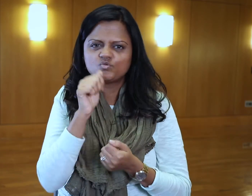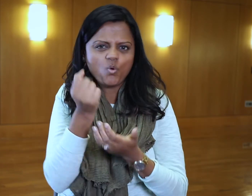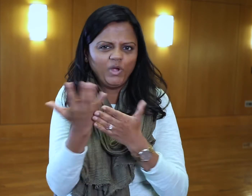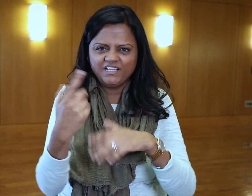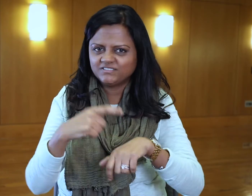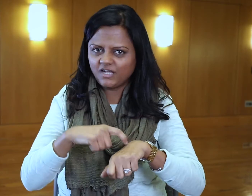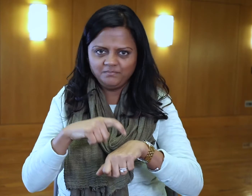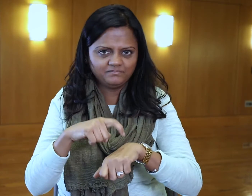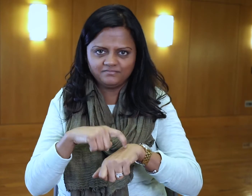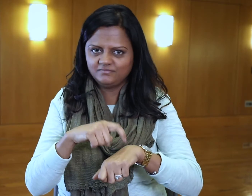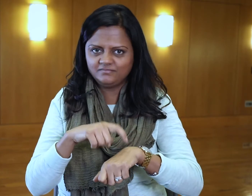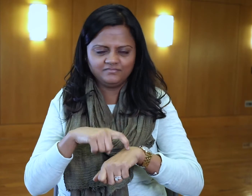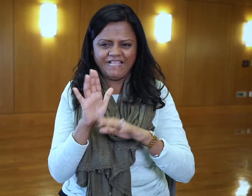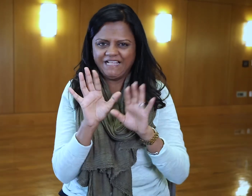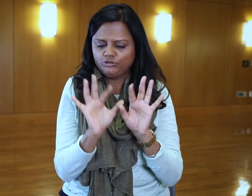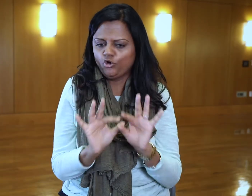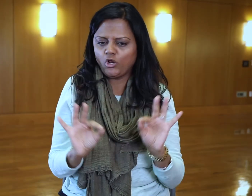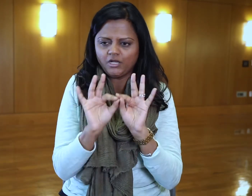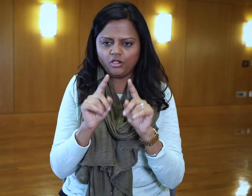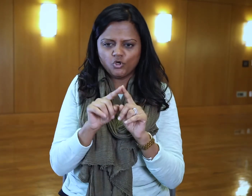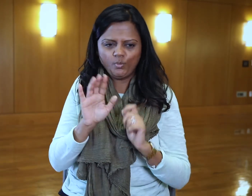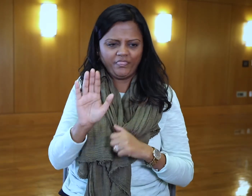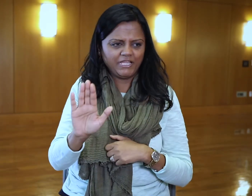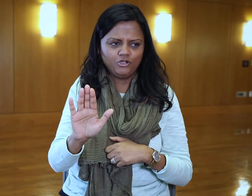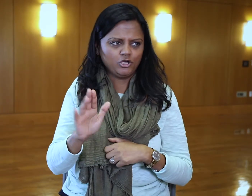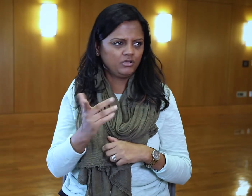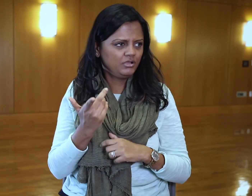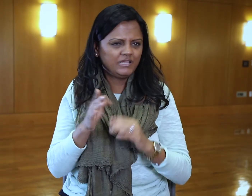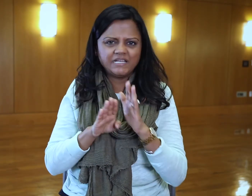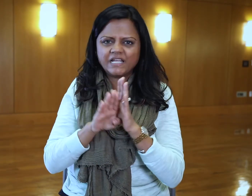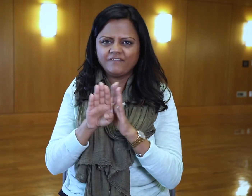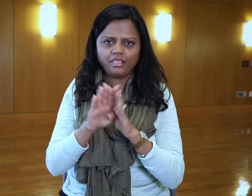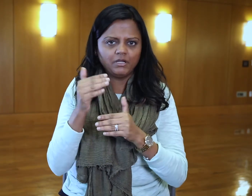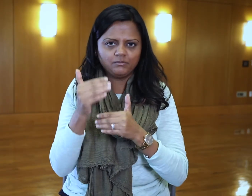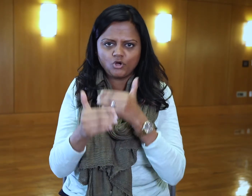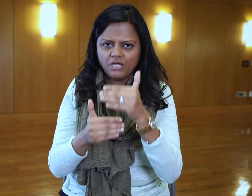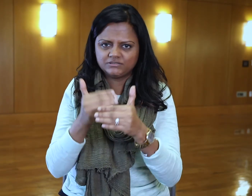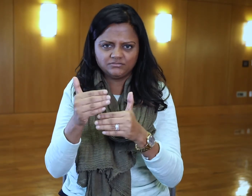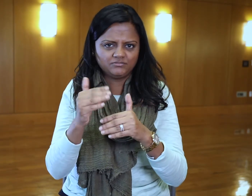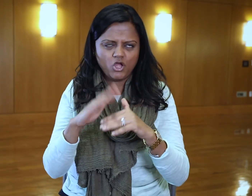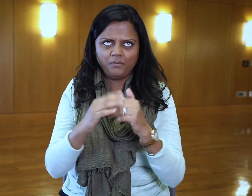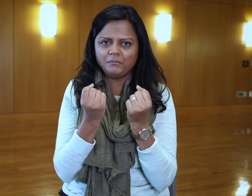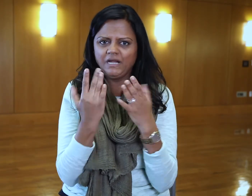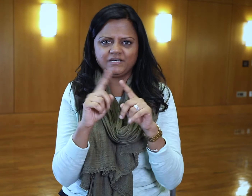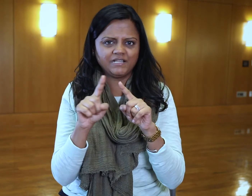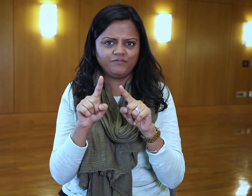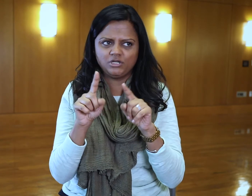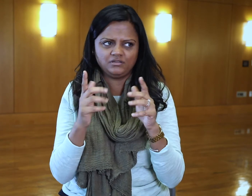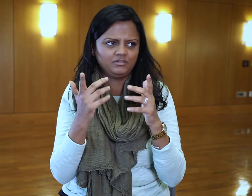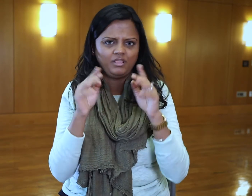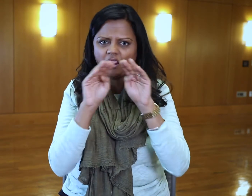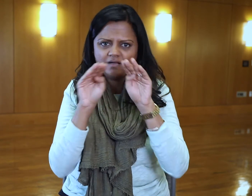Don't waste any time, as it is critical to their developmental process on many different levels